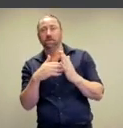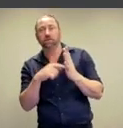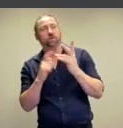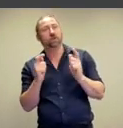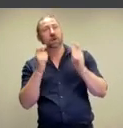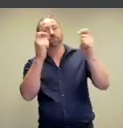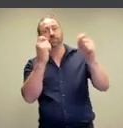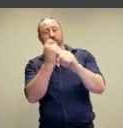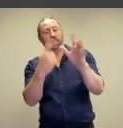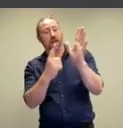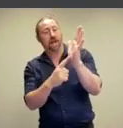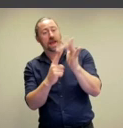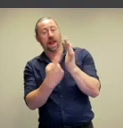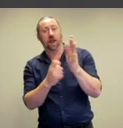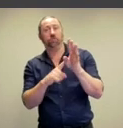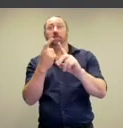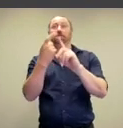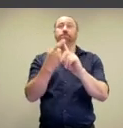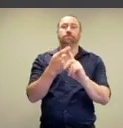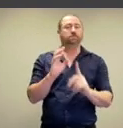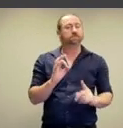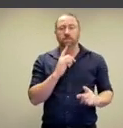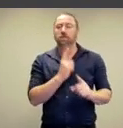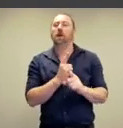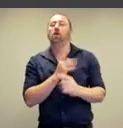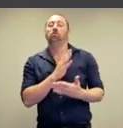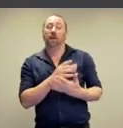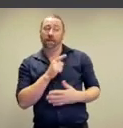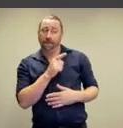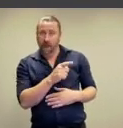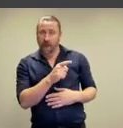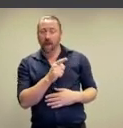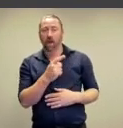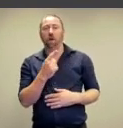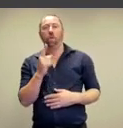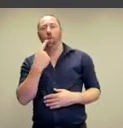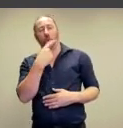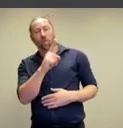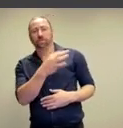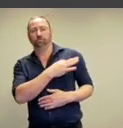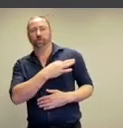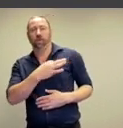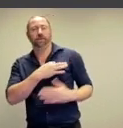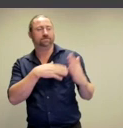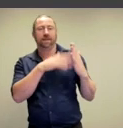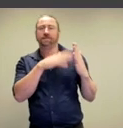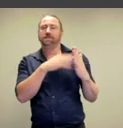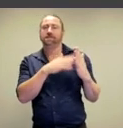intention of being hung in a gallery. Instead